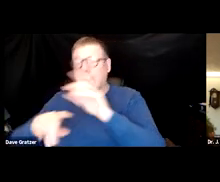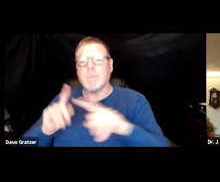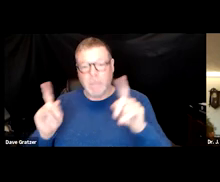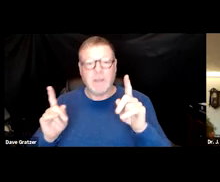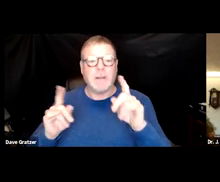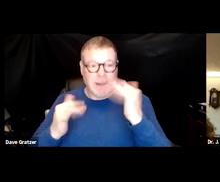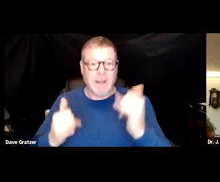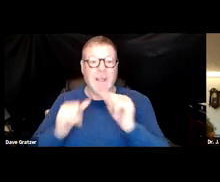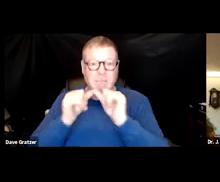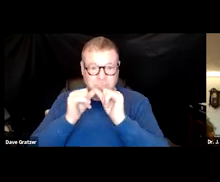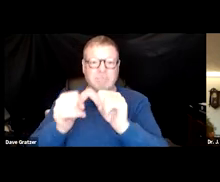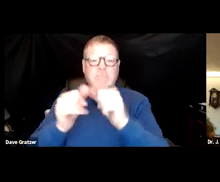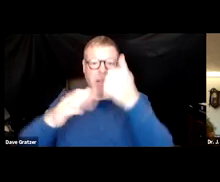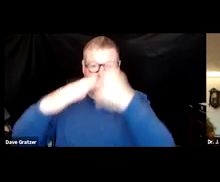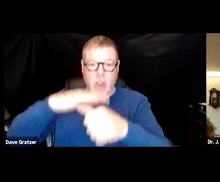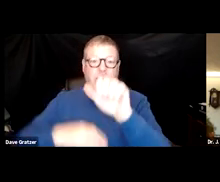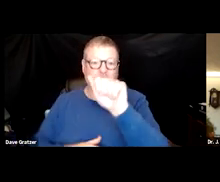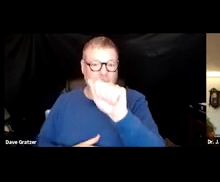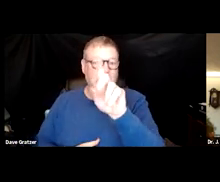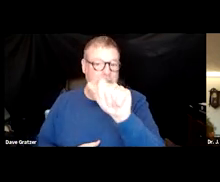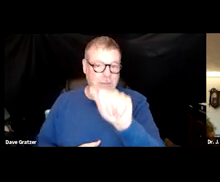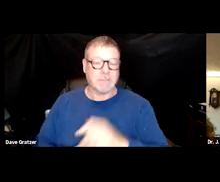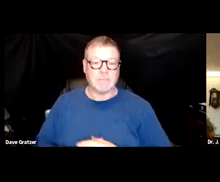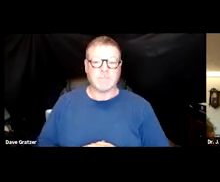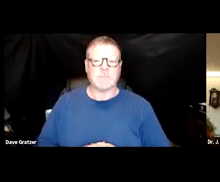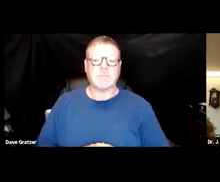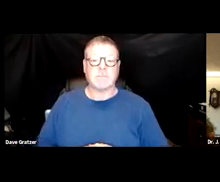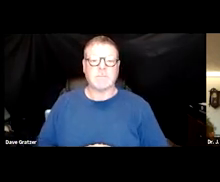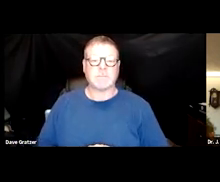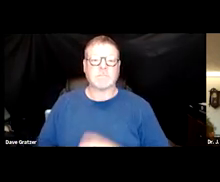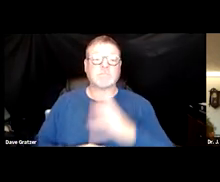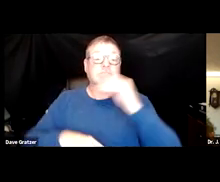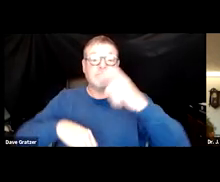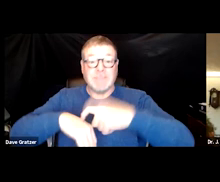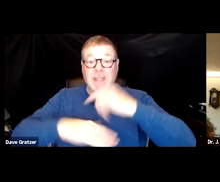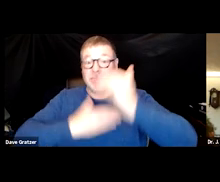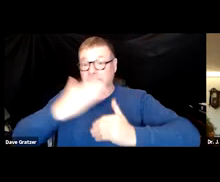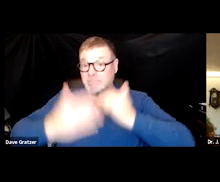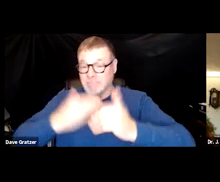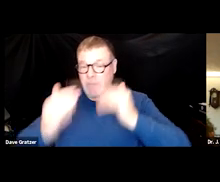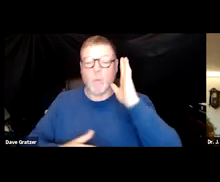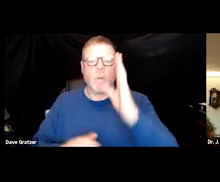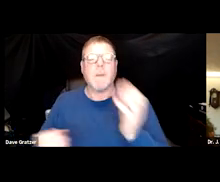protected by the Americans with Disabilities Act and as time goes by, I'm sure there's gonna be more and more information.